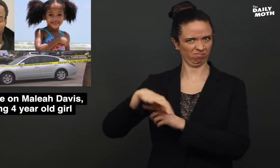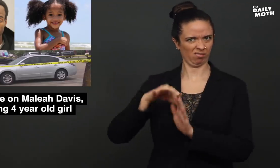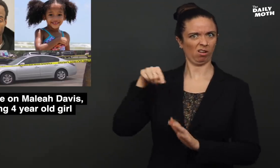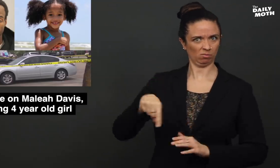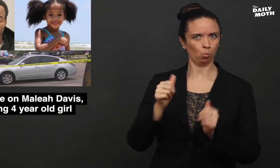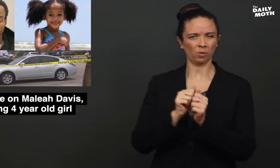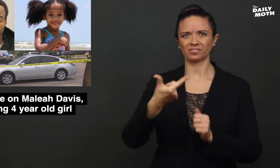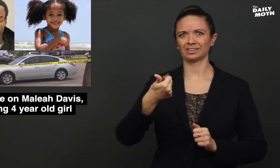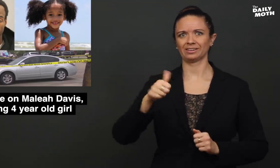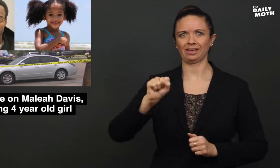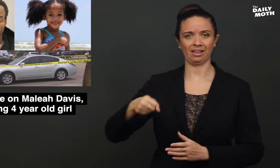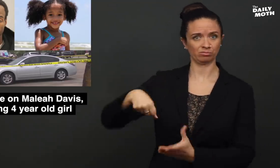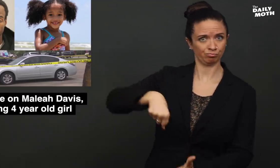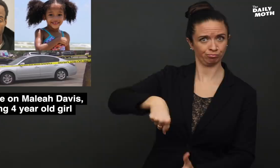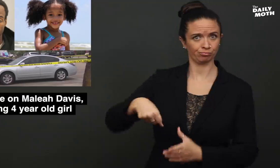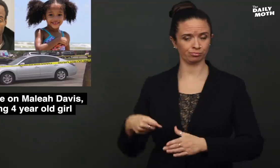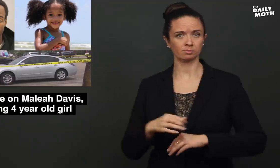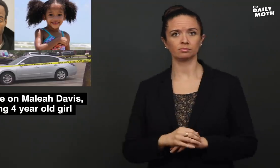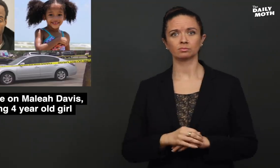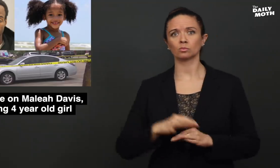of the car with a gas can.